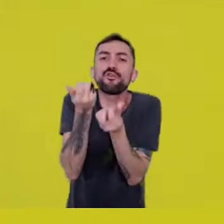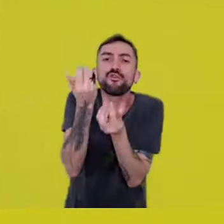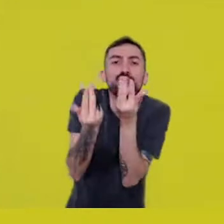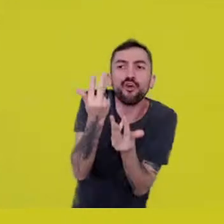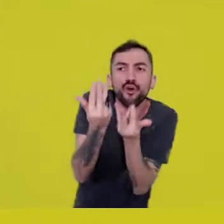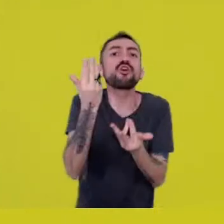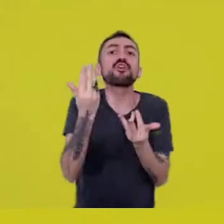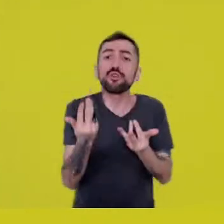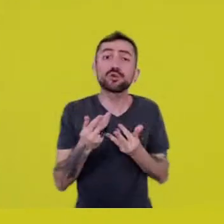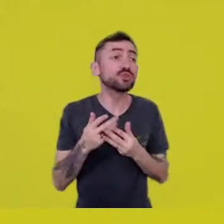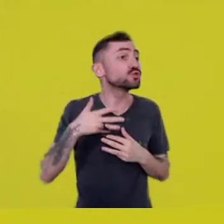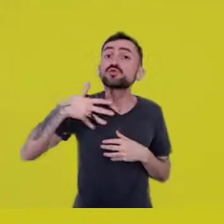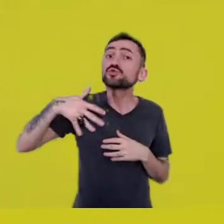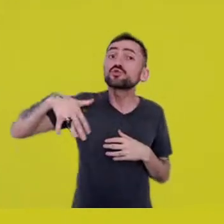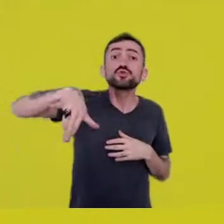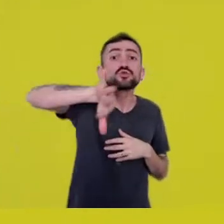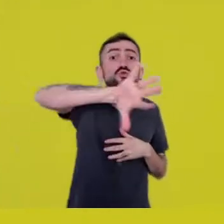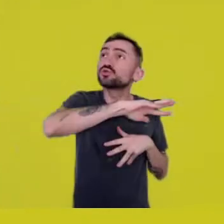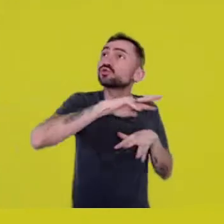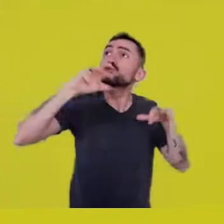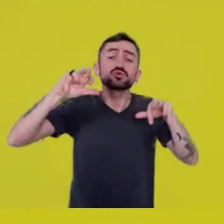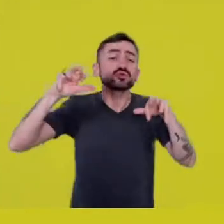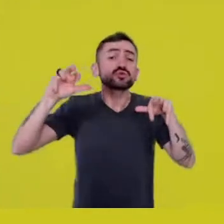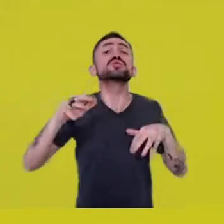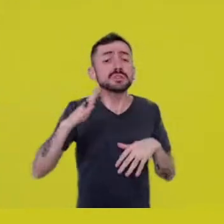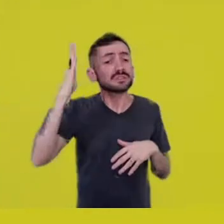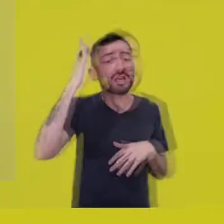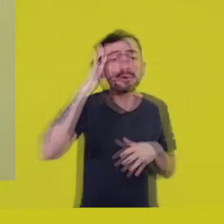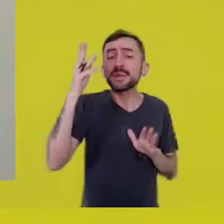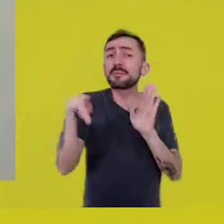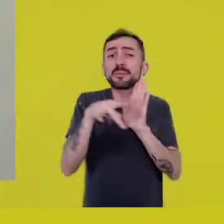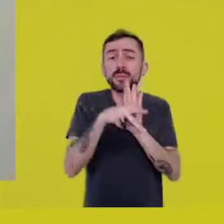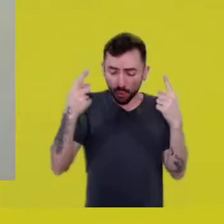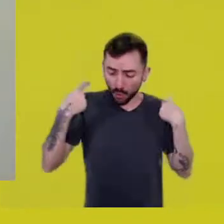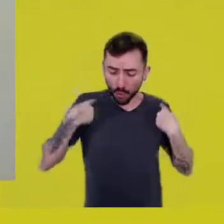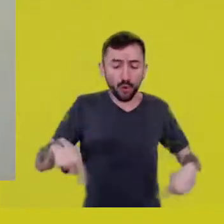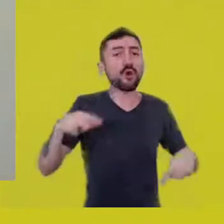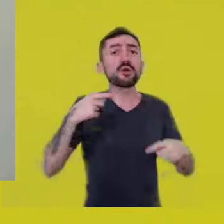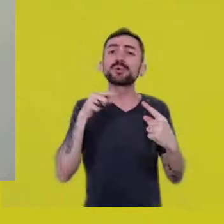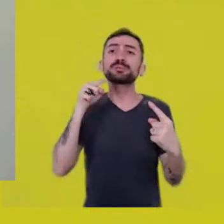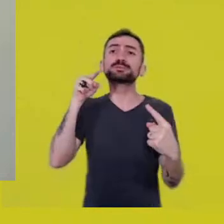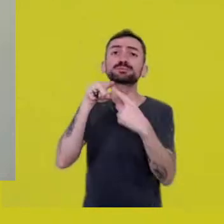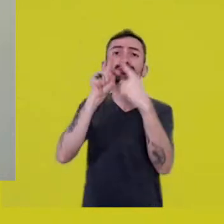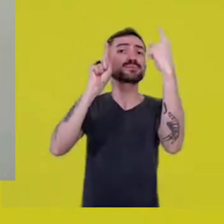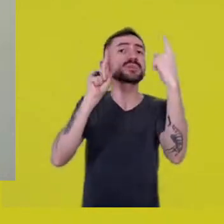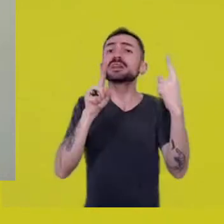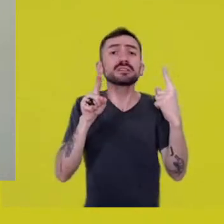where nothing is extraneous to this body because it is earth, body-earth.